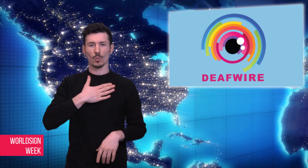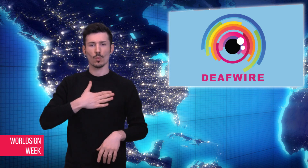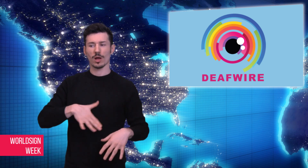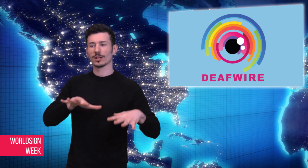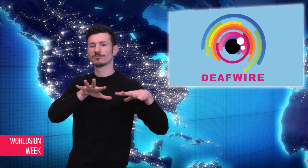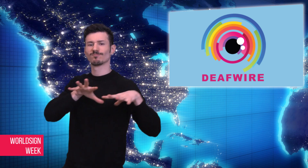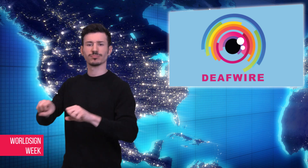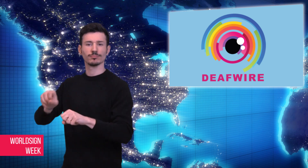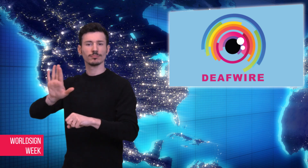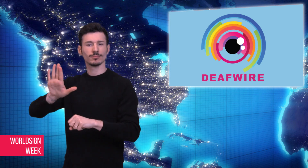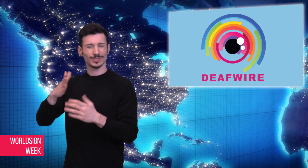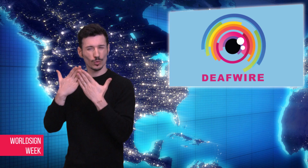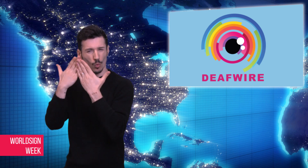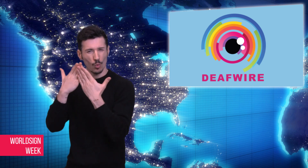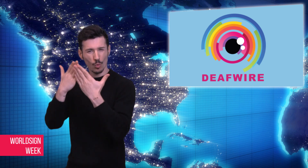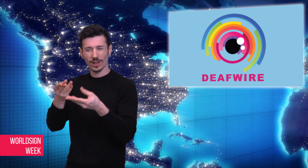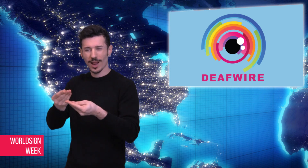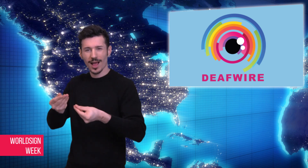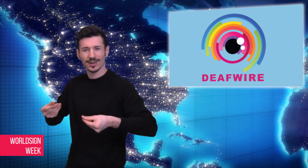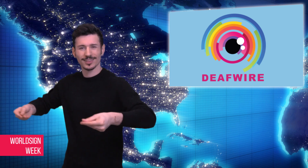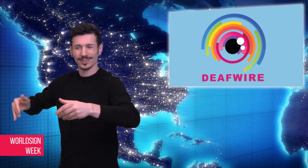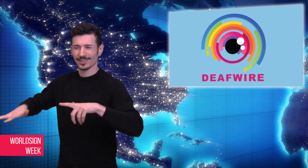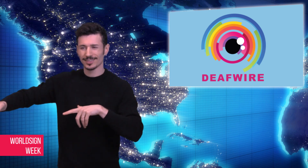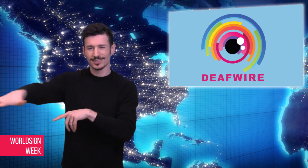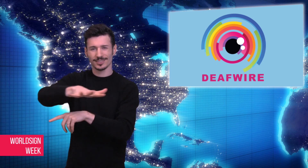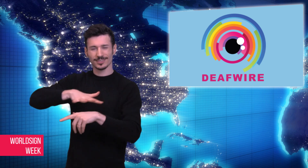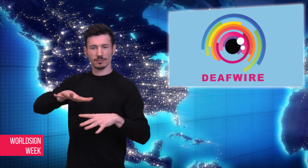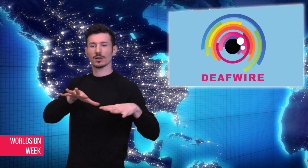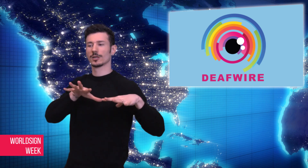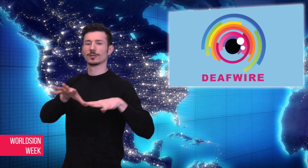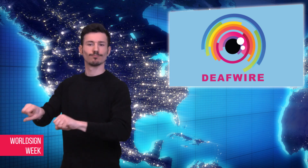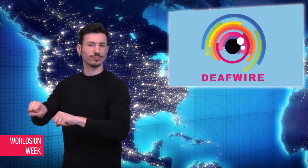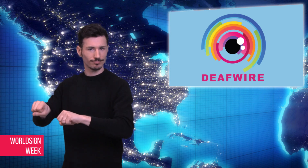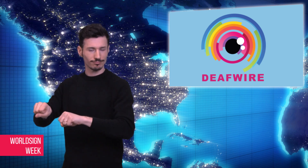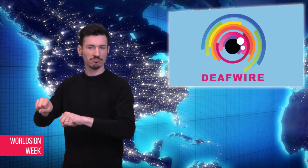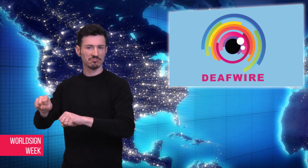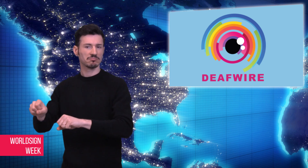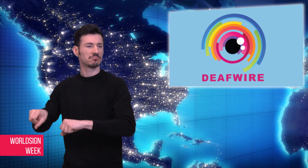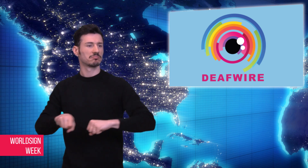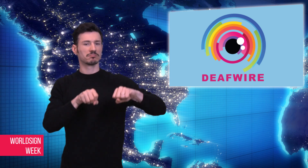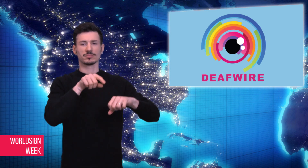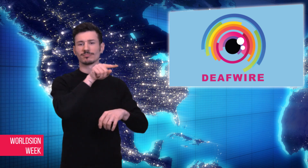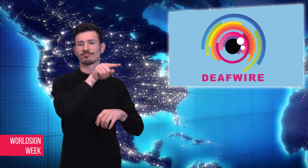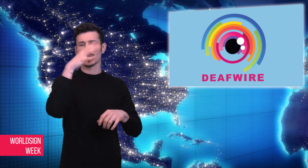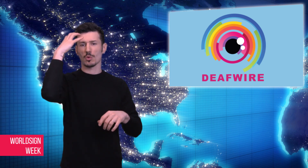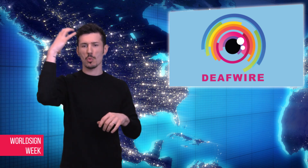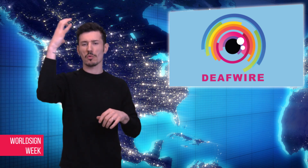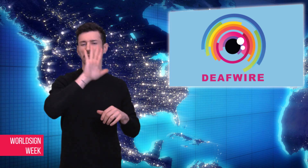the school’s land for other governmental purposes. The